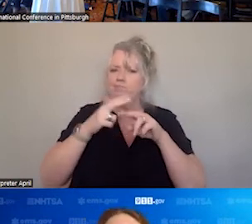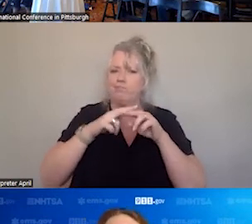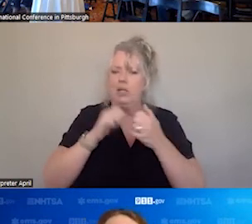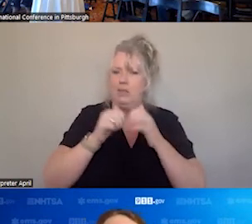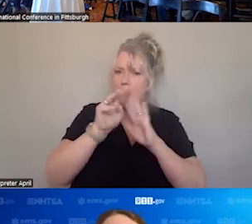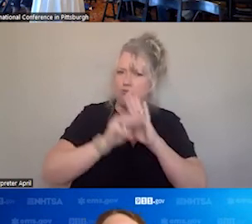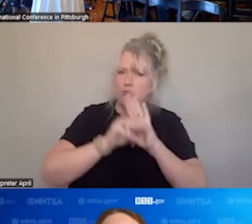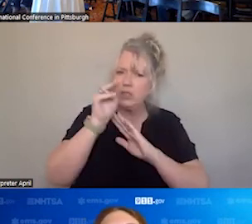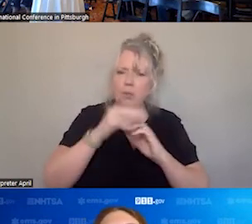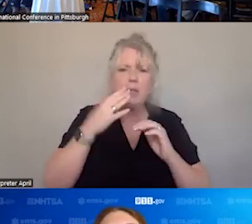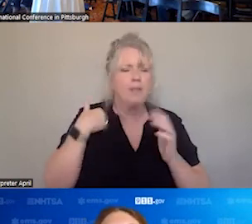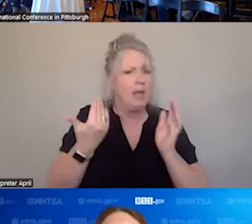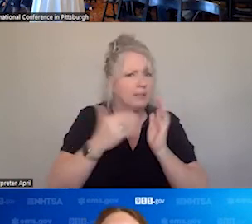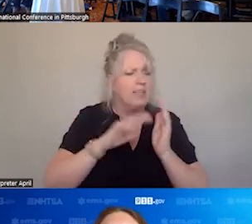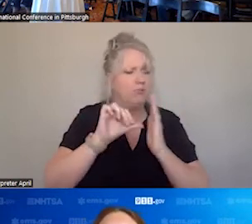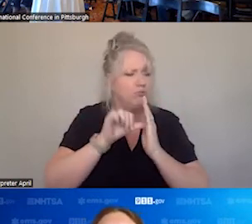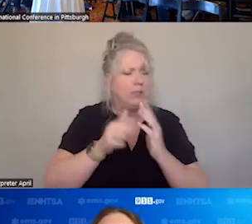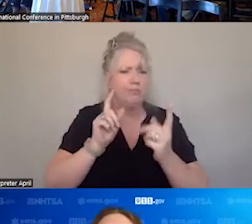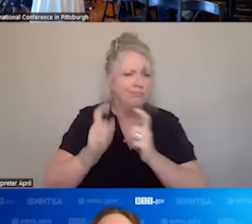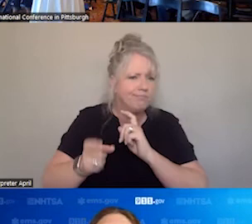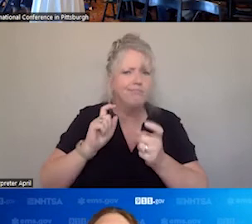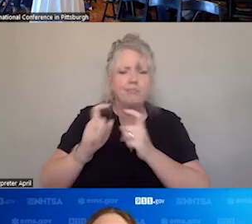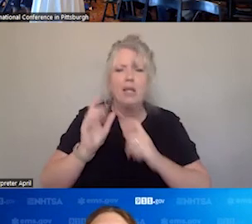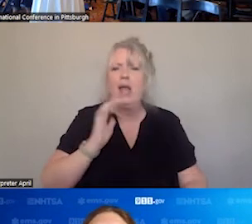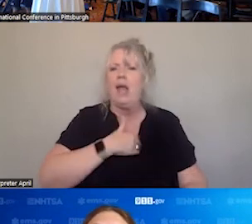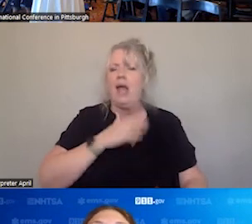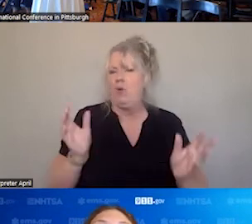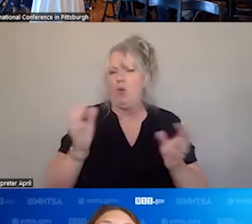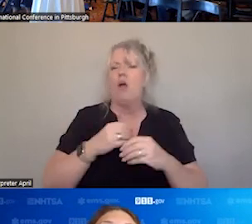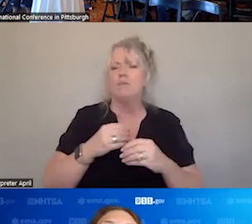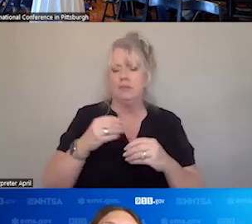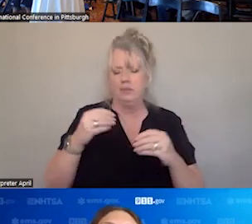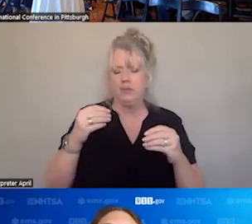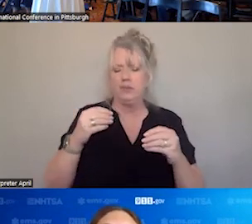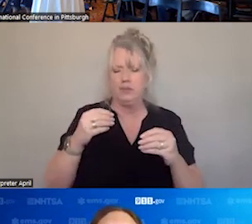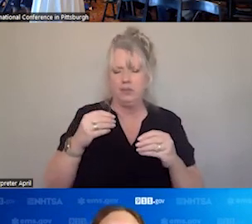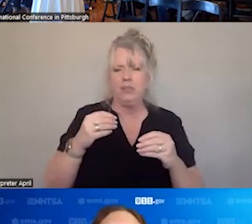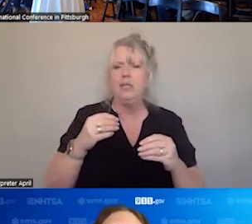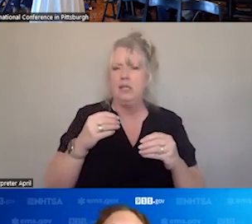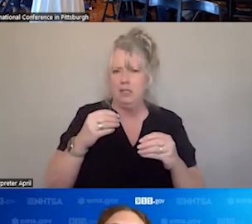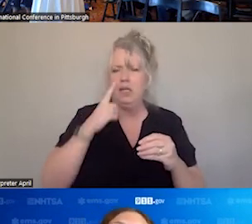REITERATED. REDONE. OUR OFFICE PUTS OUT, THE EDUCATIONAL STANDARDS. AND THE SCOPE